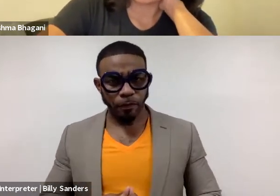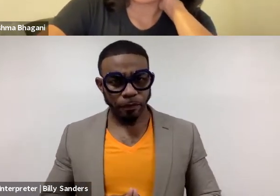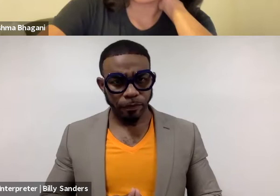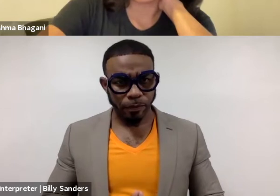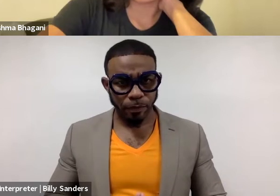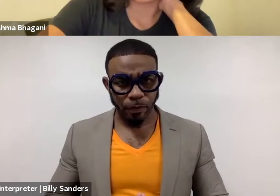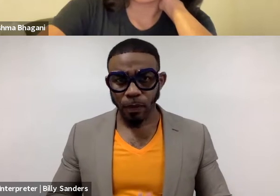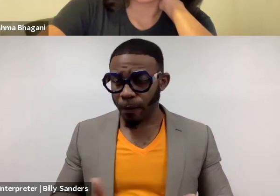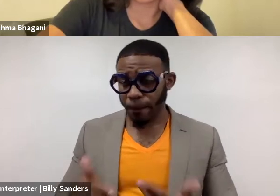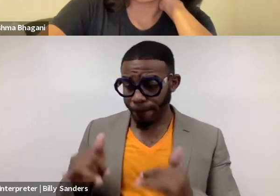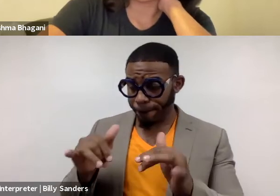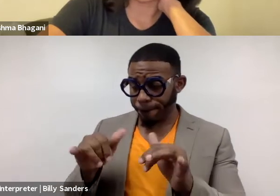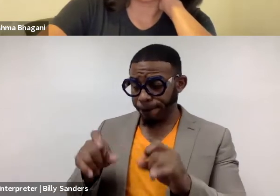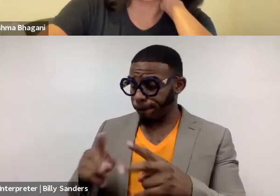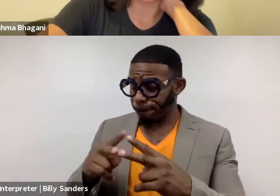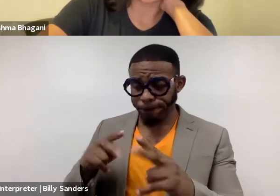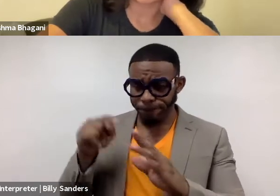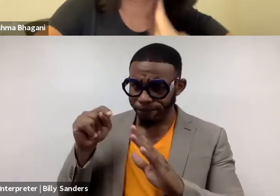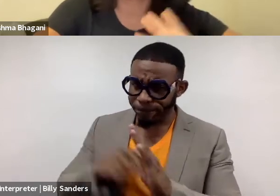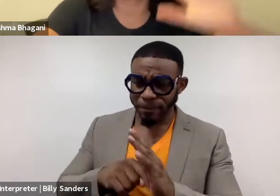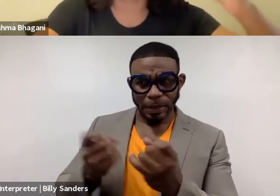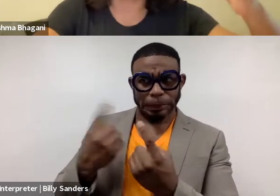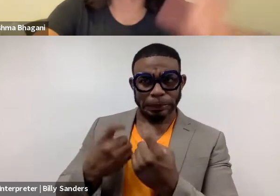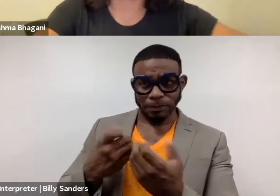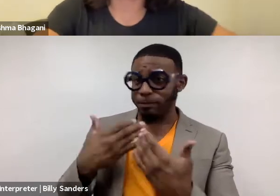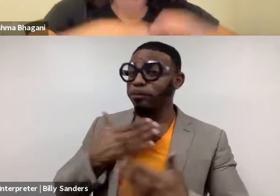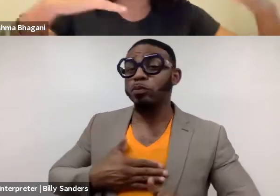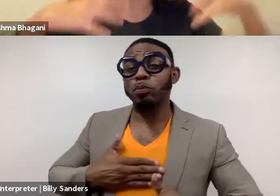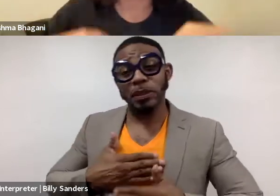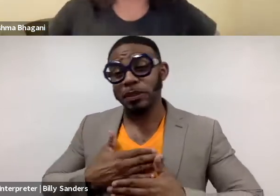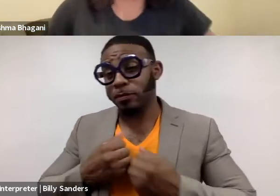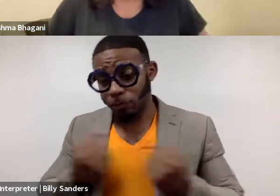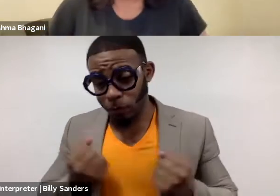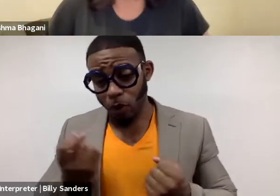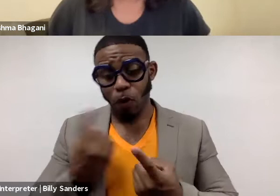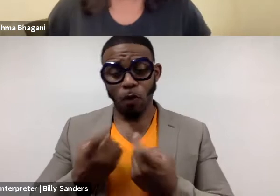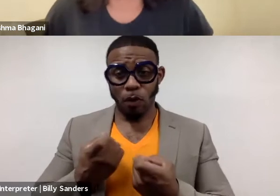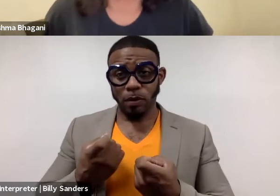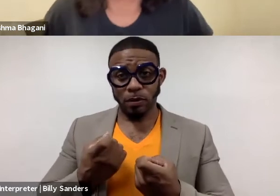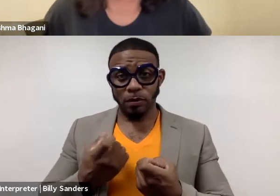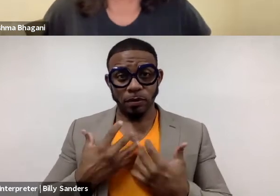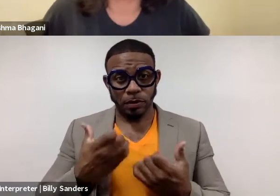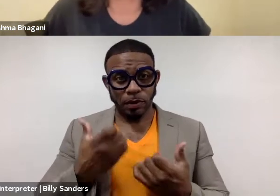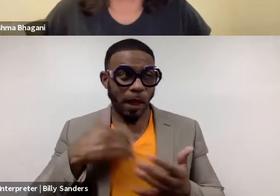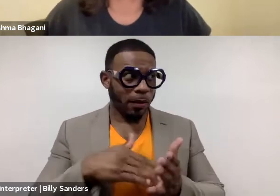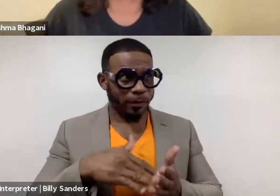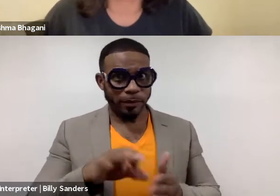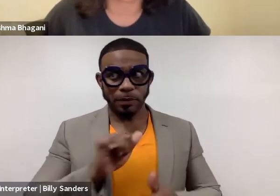Yeah. That's a very deep and loaded question. And I appreciate you asking what questions are asked of me, because I oftentimes find myself in that situation